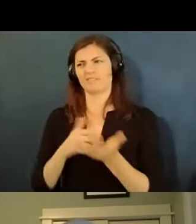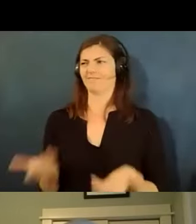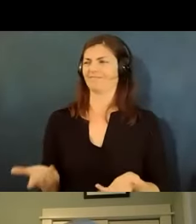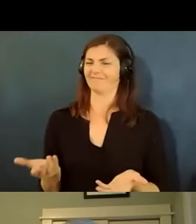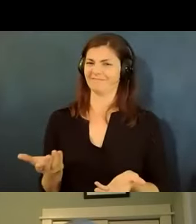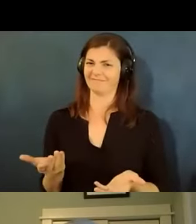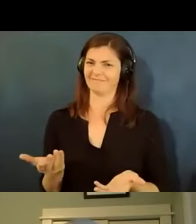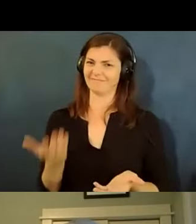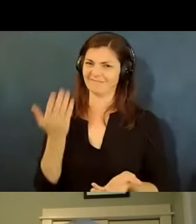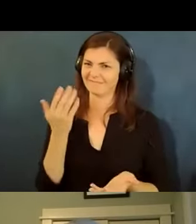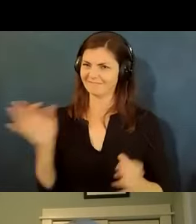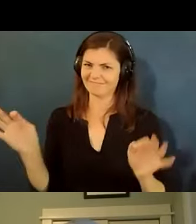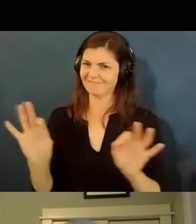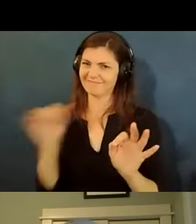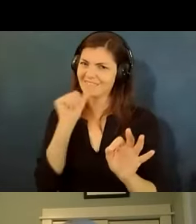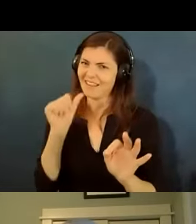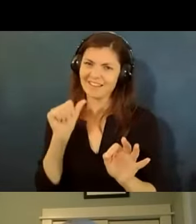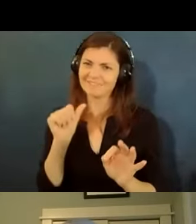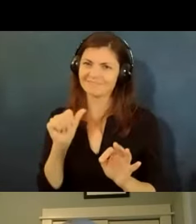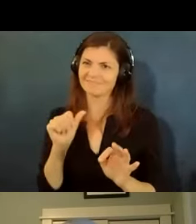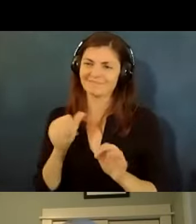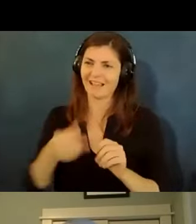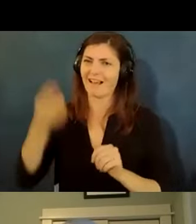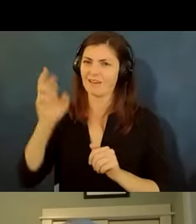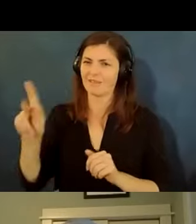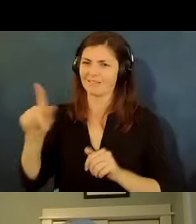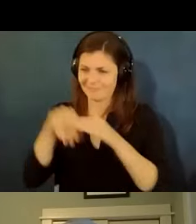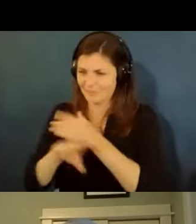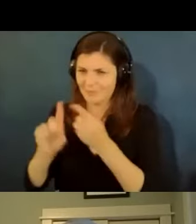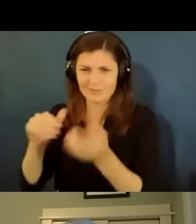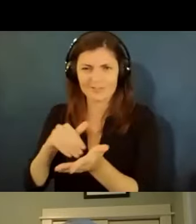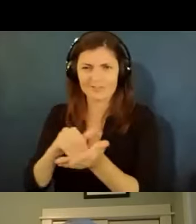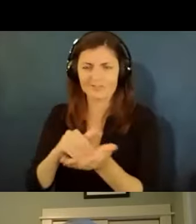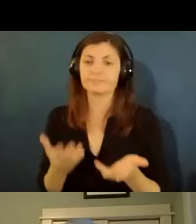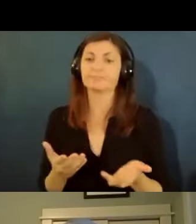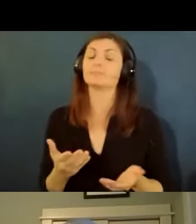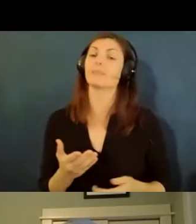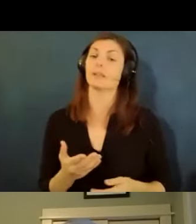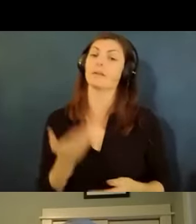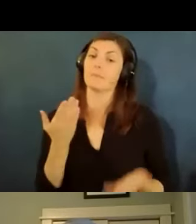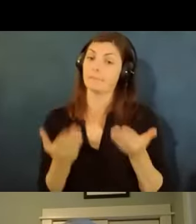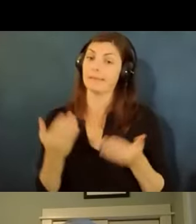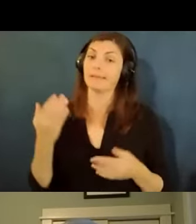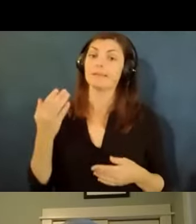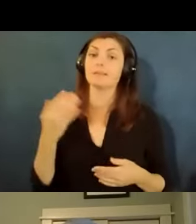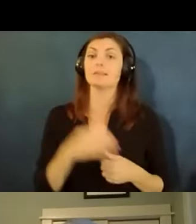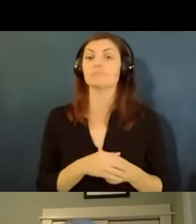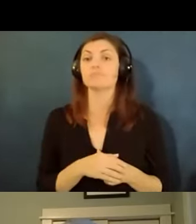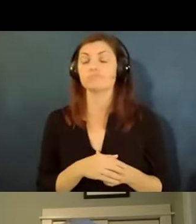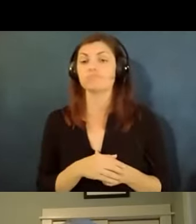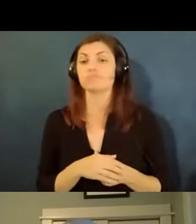of the least likely now it's another thing if um you know you you were caring for someone